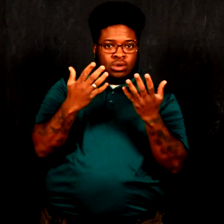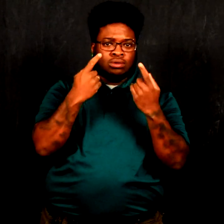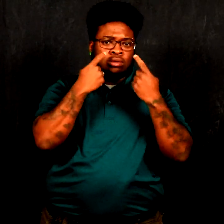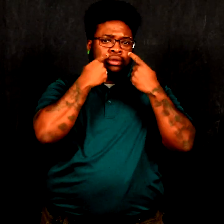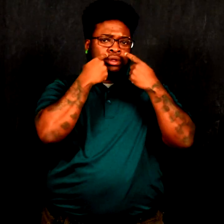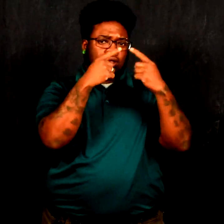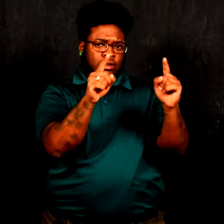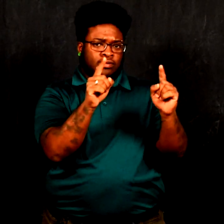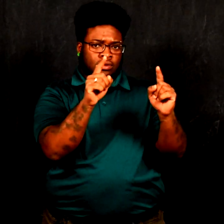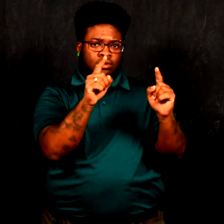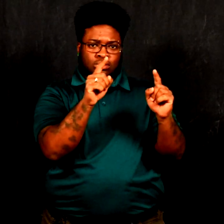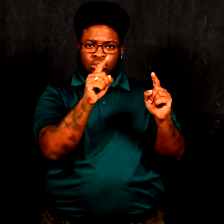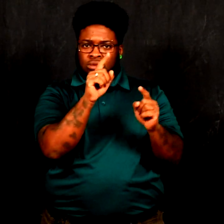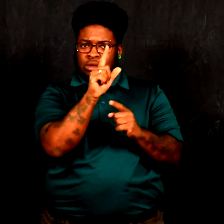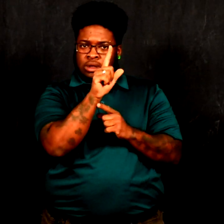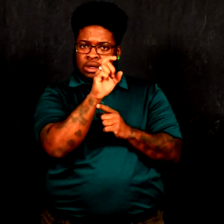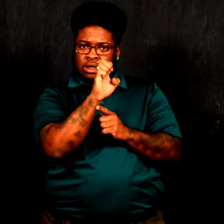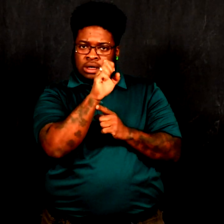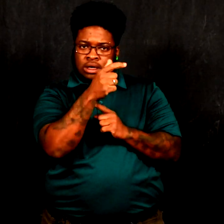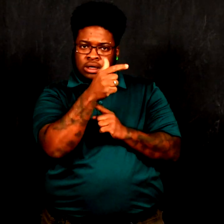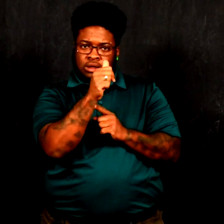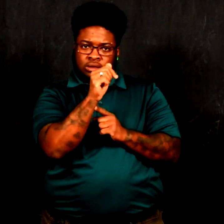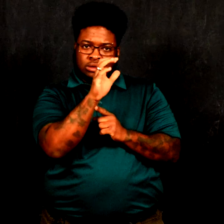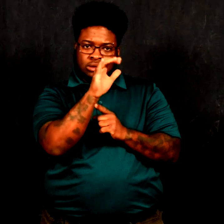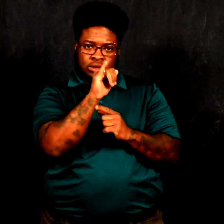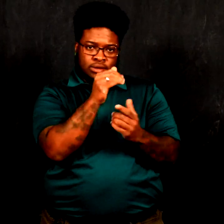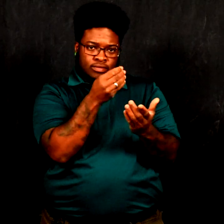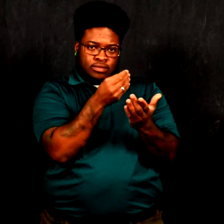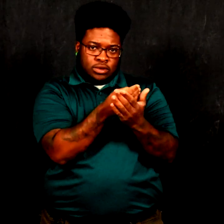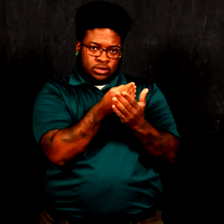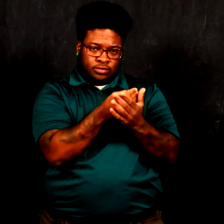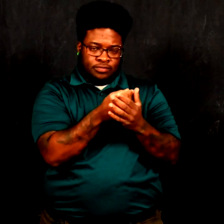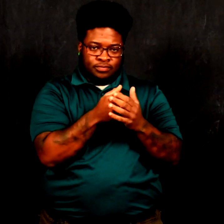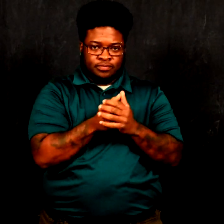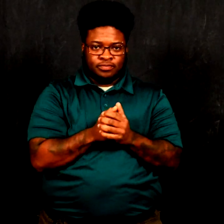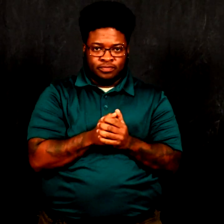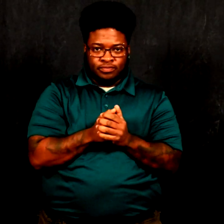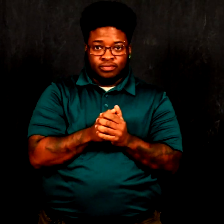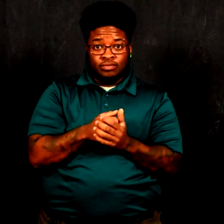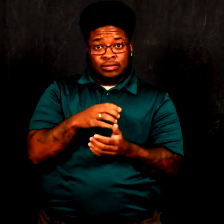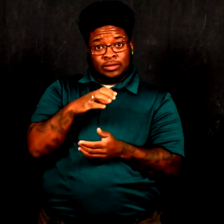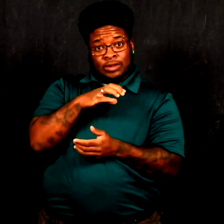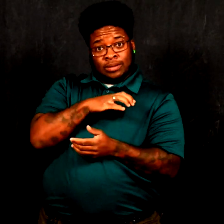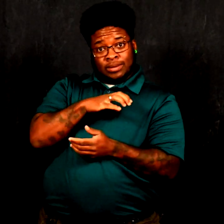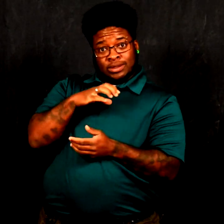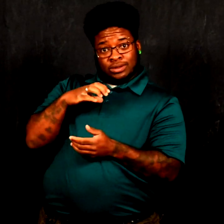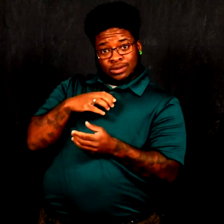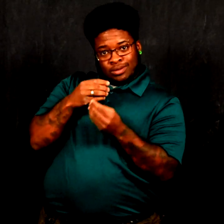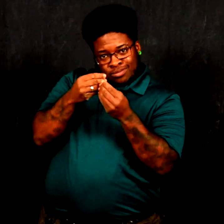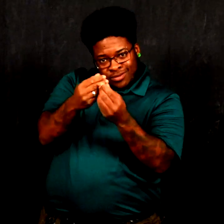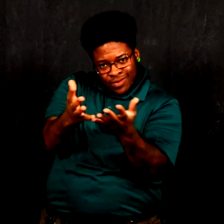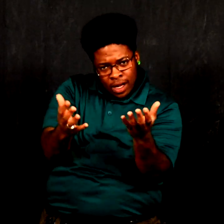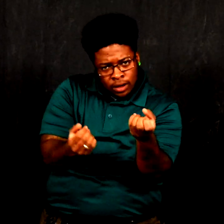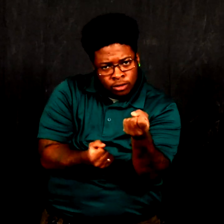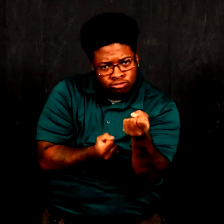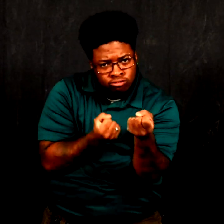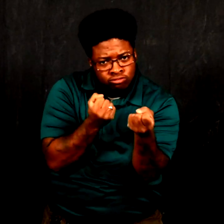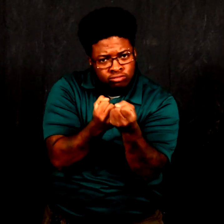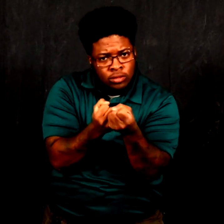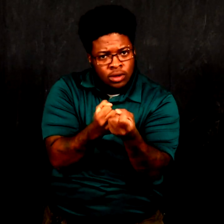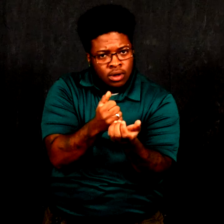the success of the Legacy Fund. The Commission provided support